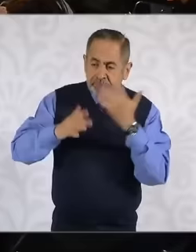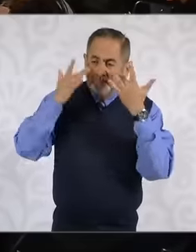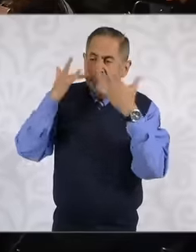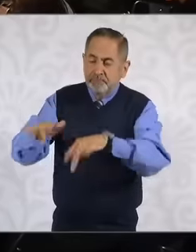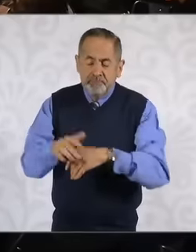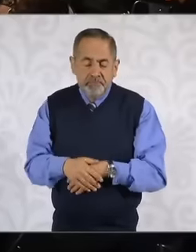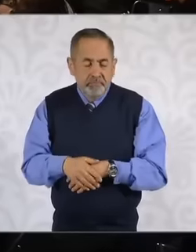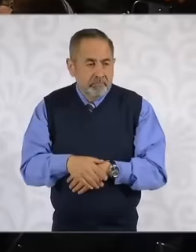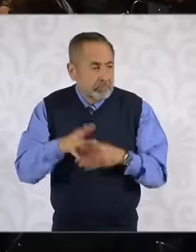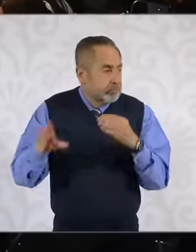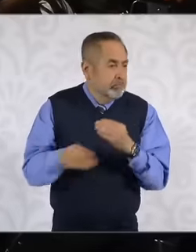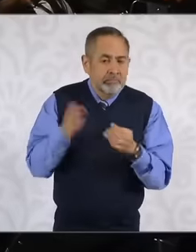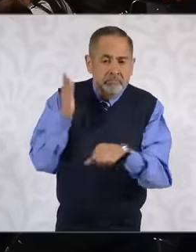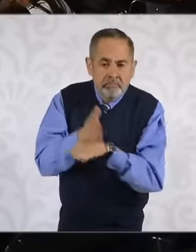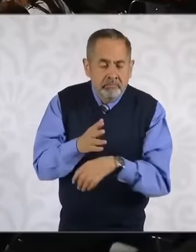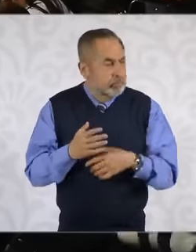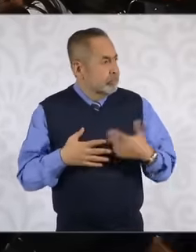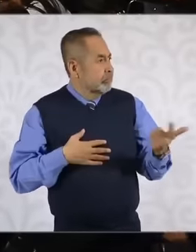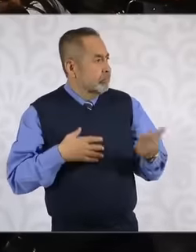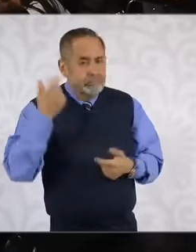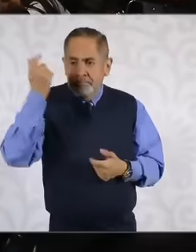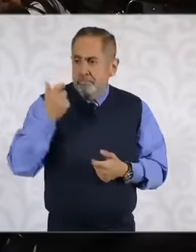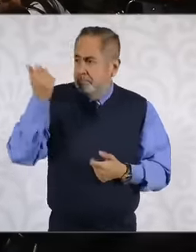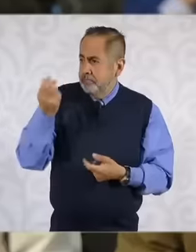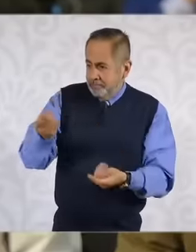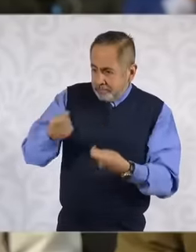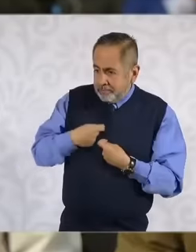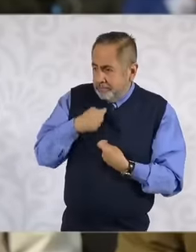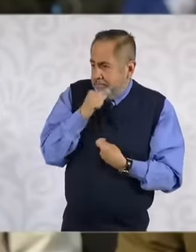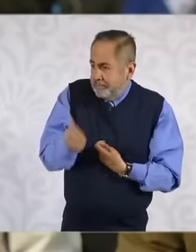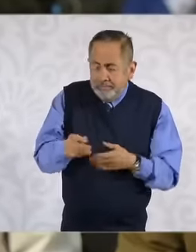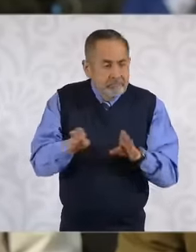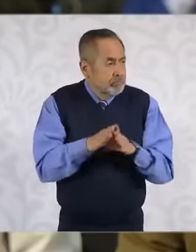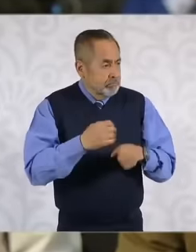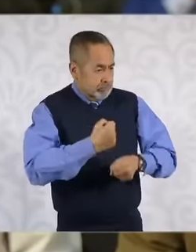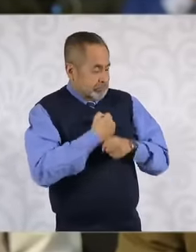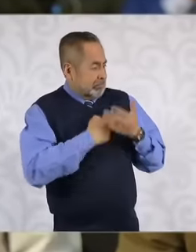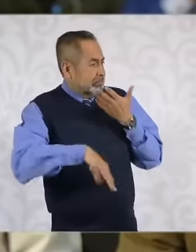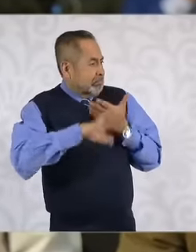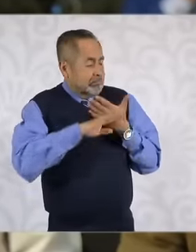home when they do not even share their pension when their files are not even released. when